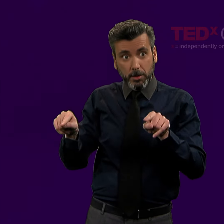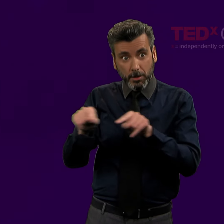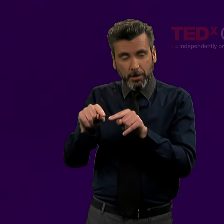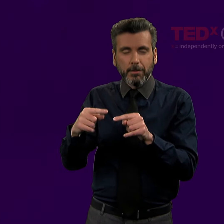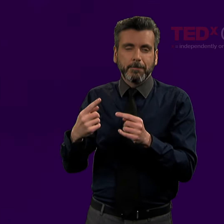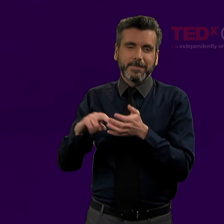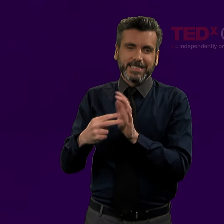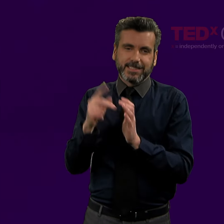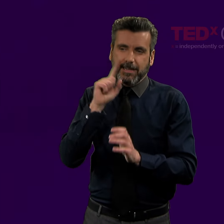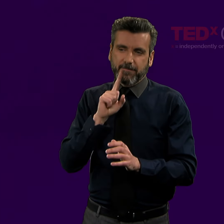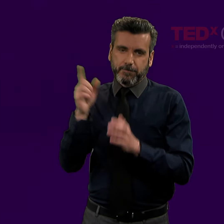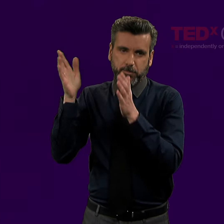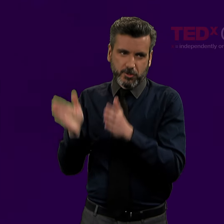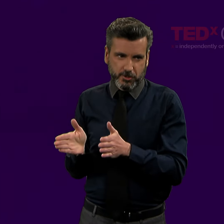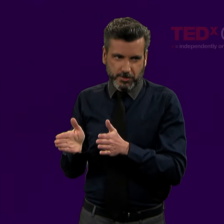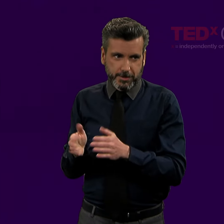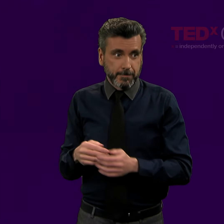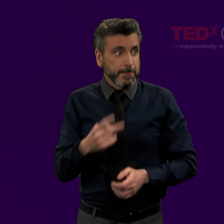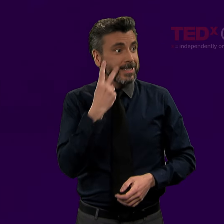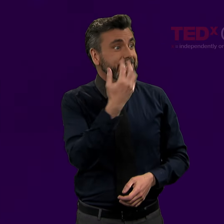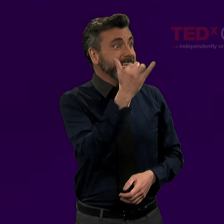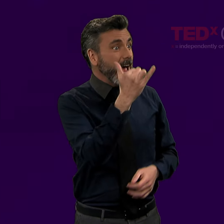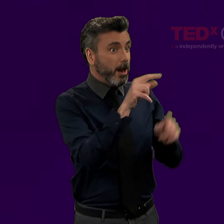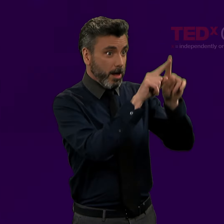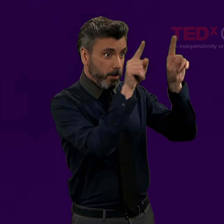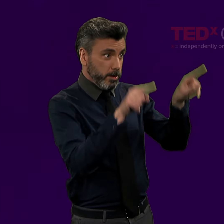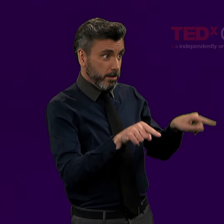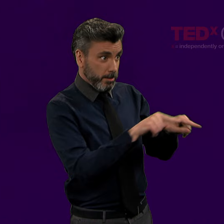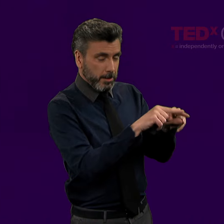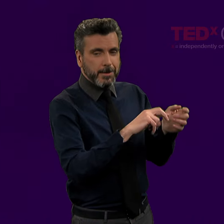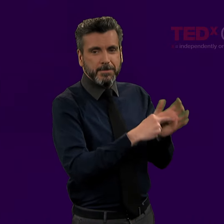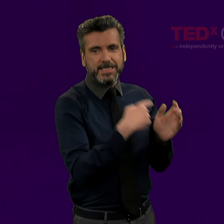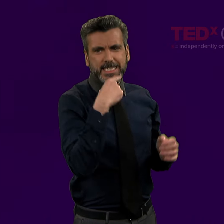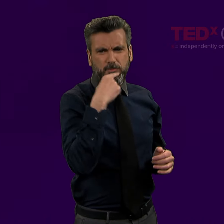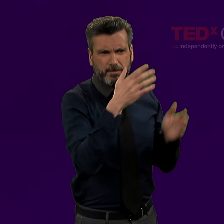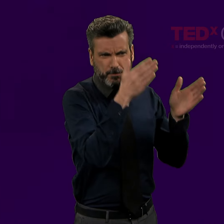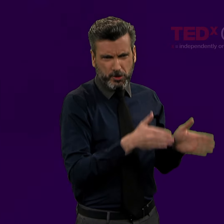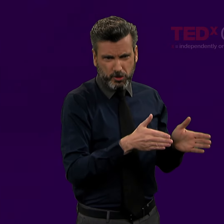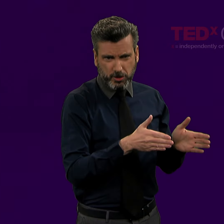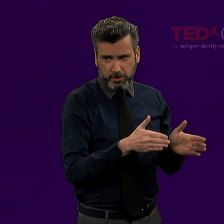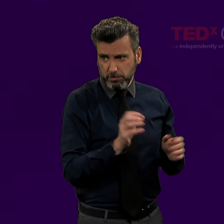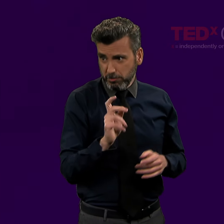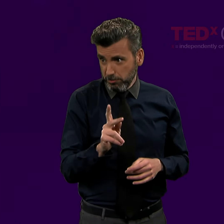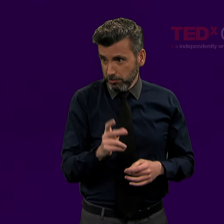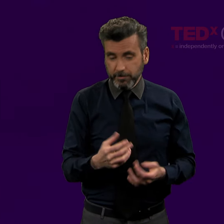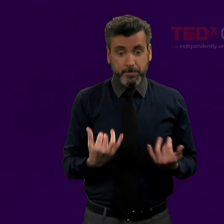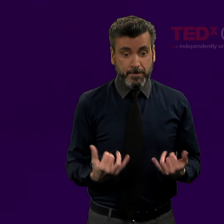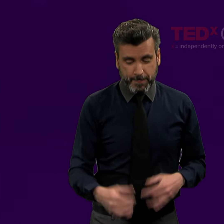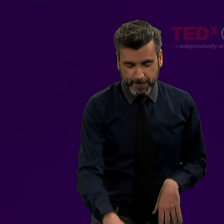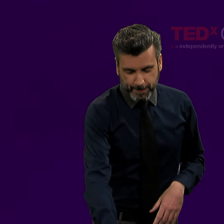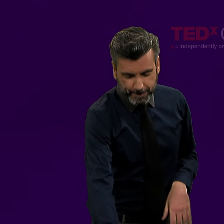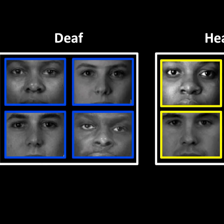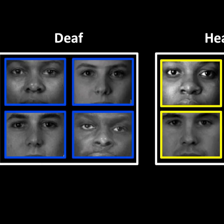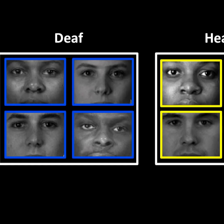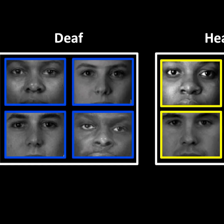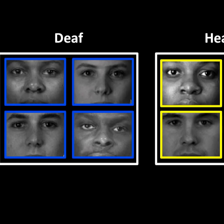but if it's a blue-framed picture, then it means they're deaf, and if it's a yellow-framed picture, it means they're hearing. Okay?